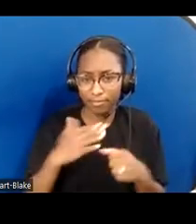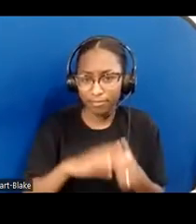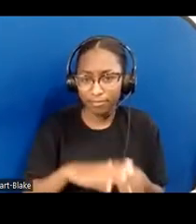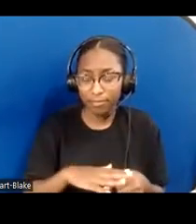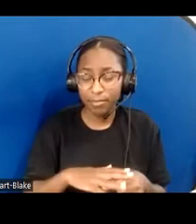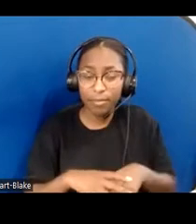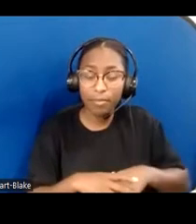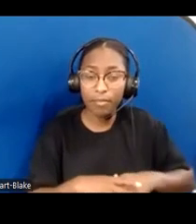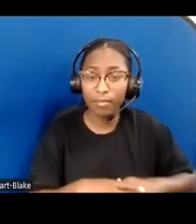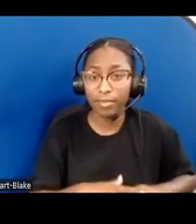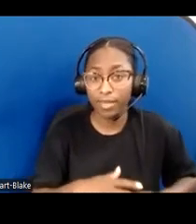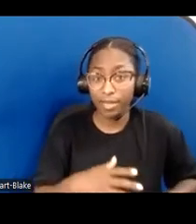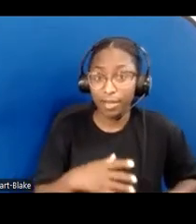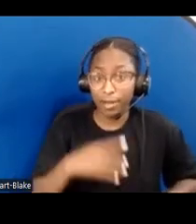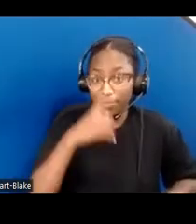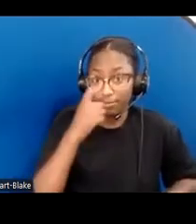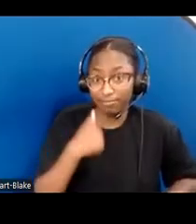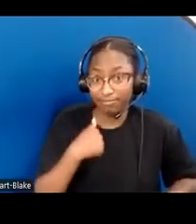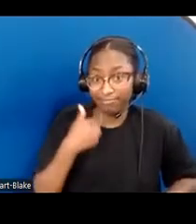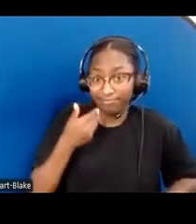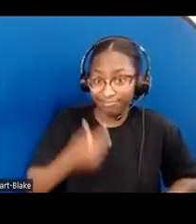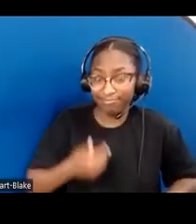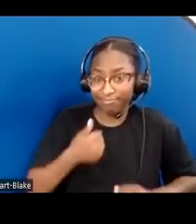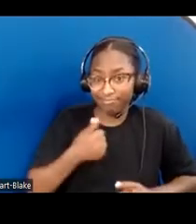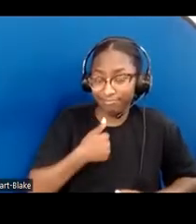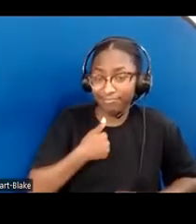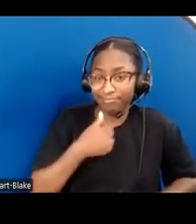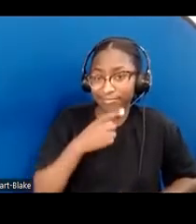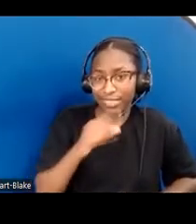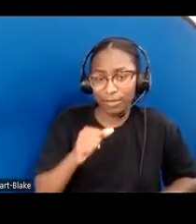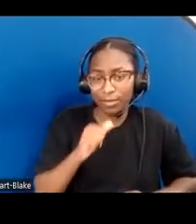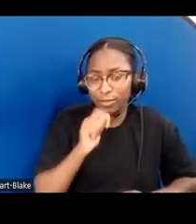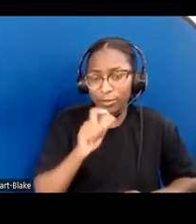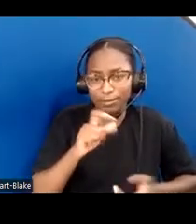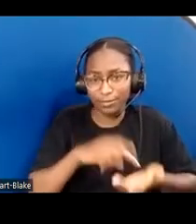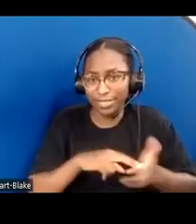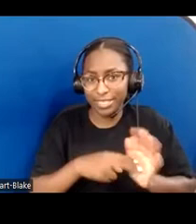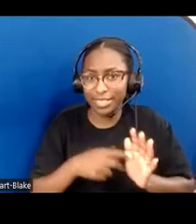my heart humble, my approach meek in serving, my love soft and genuine.